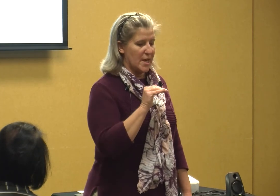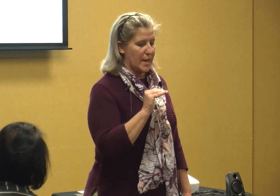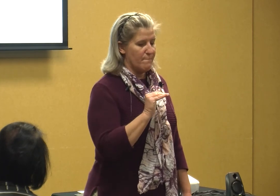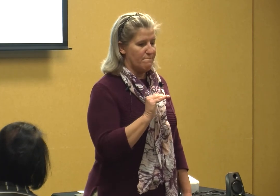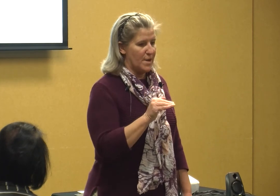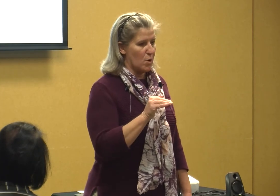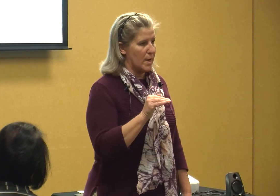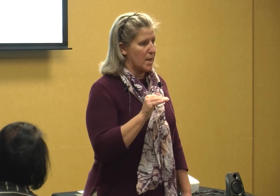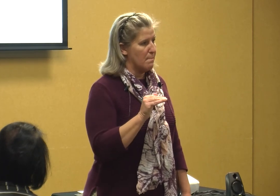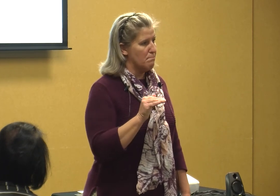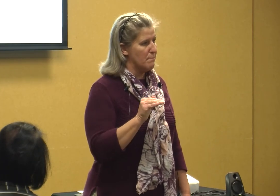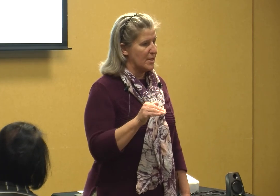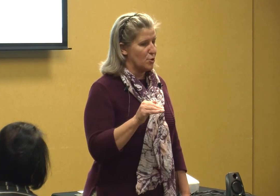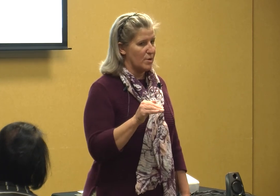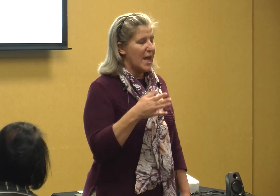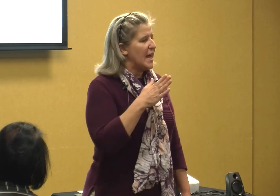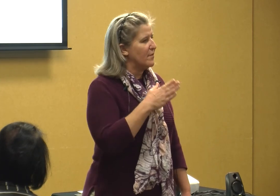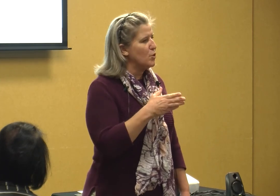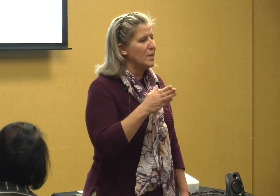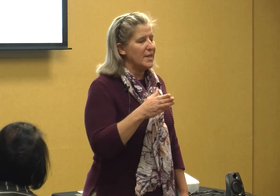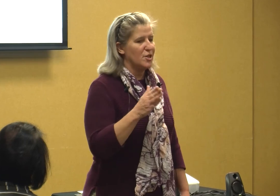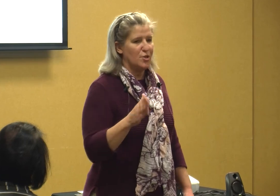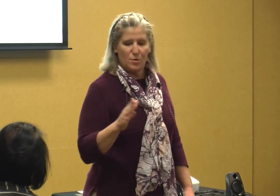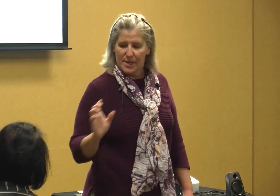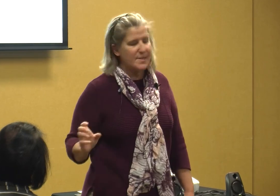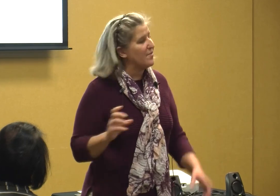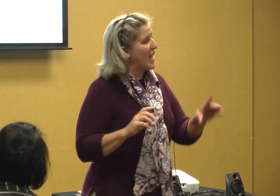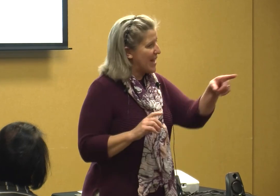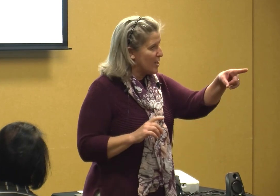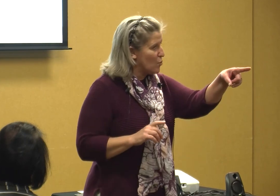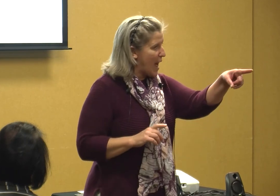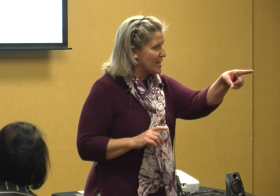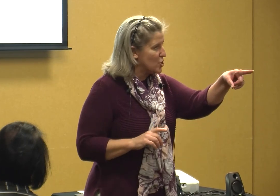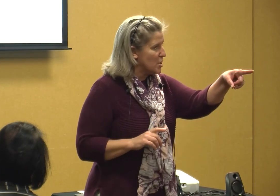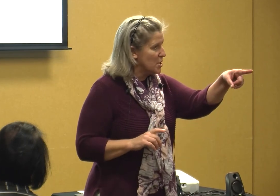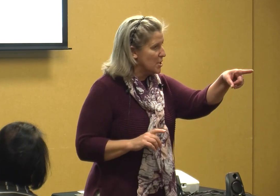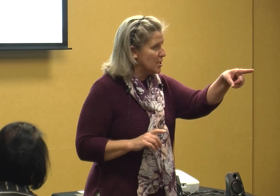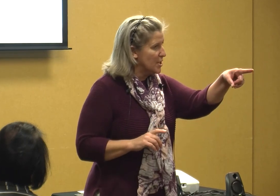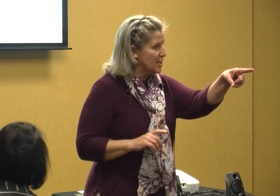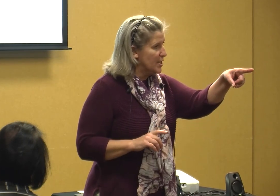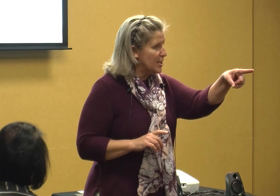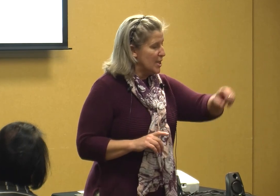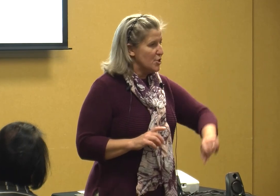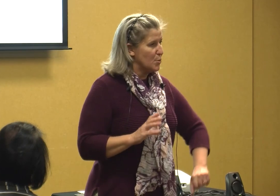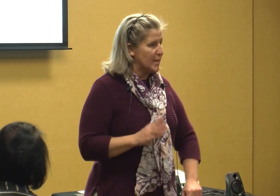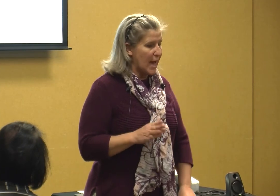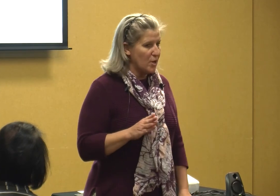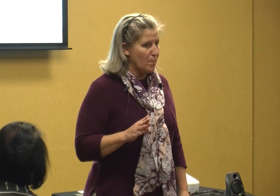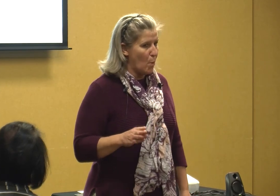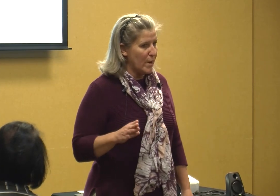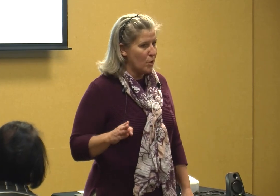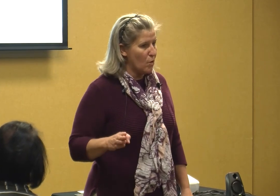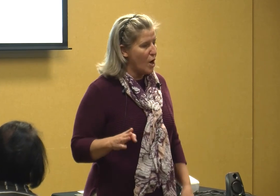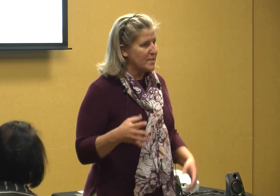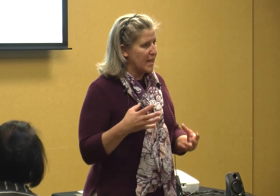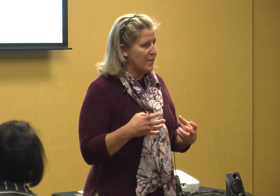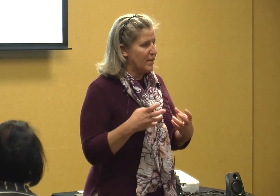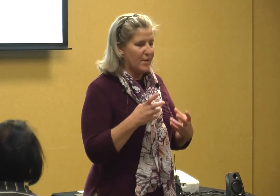I get very measured and if you need to do this in that interaction to get your point across even if